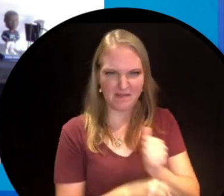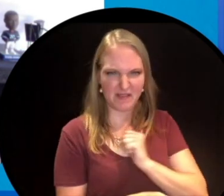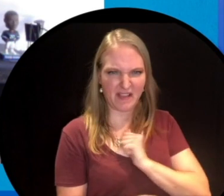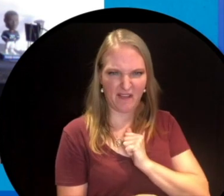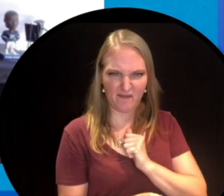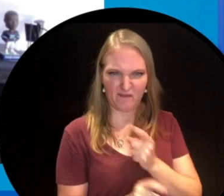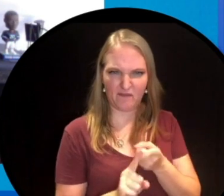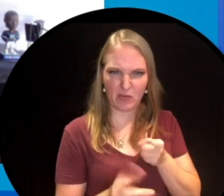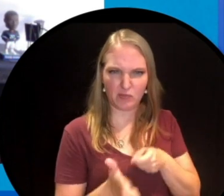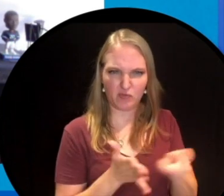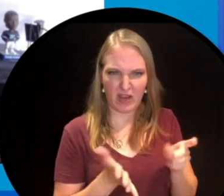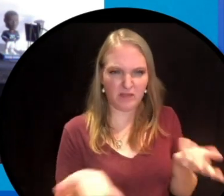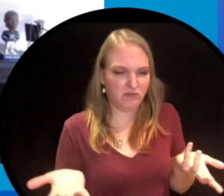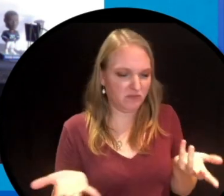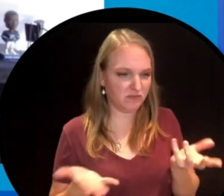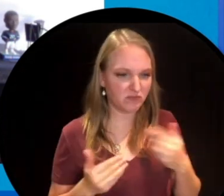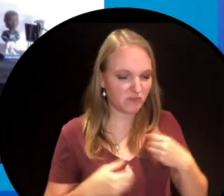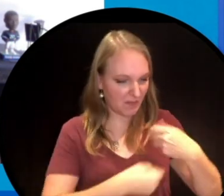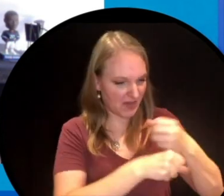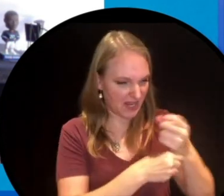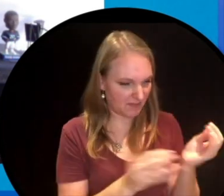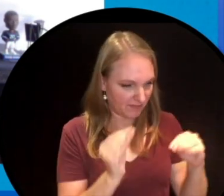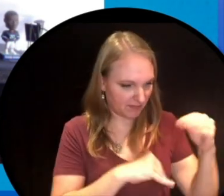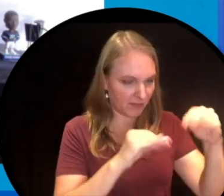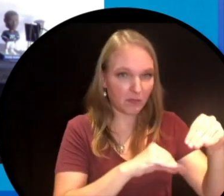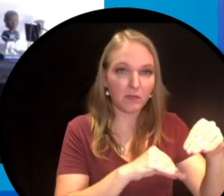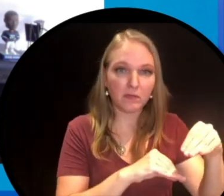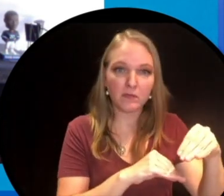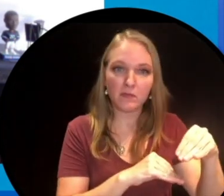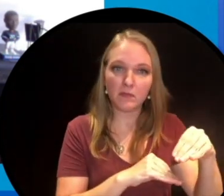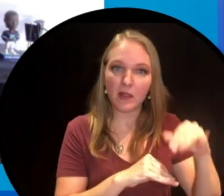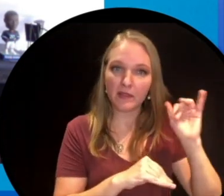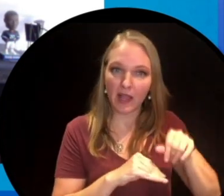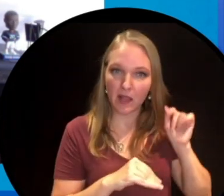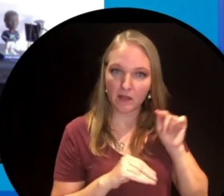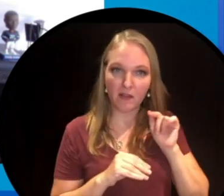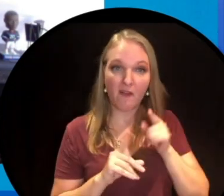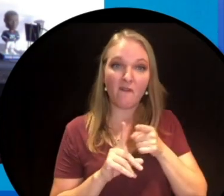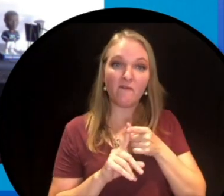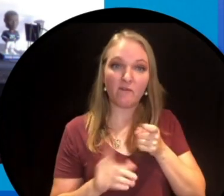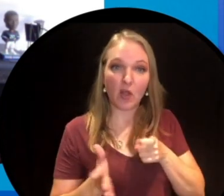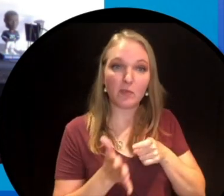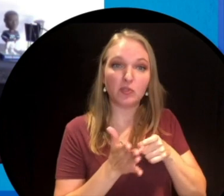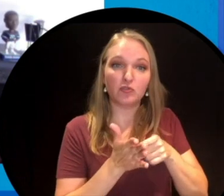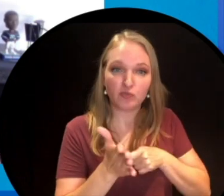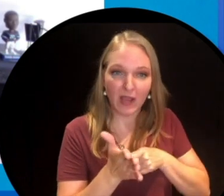fifteen dollars? Why don't I just make one from scratch and what he did, found out was that what's